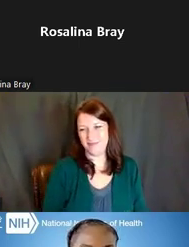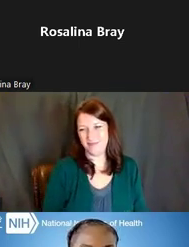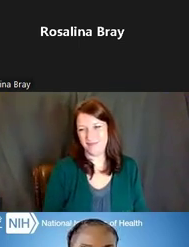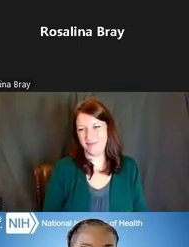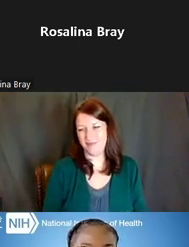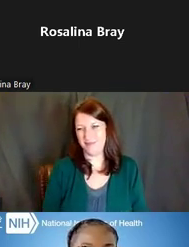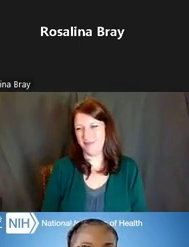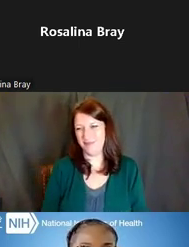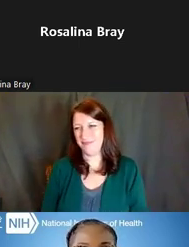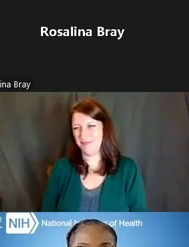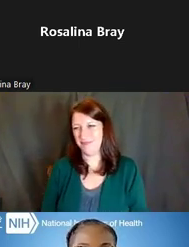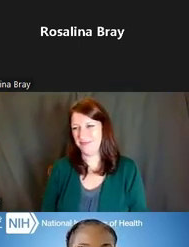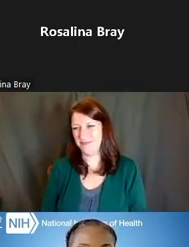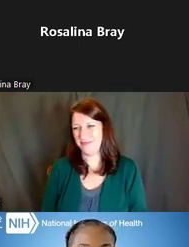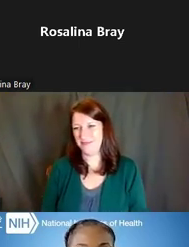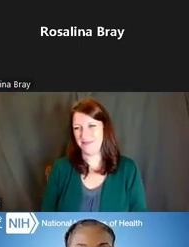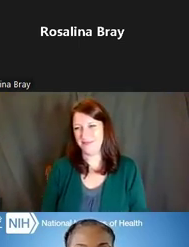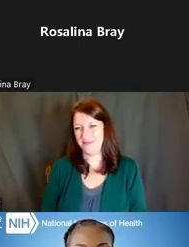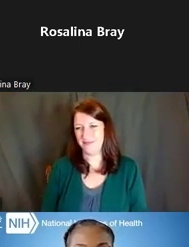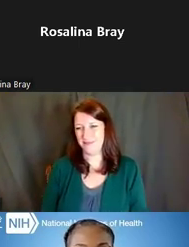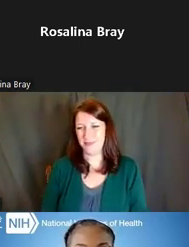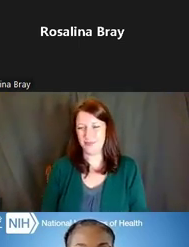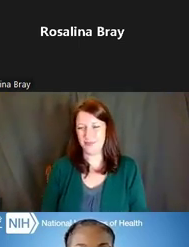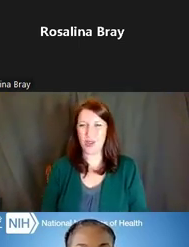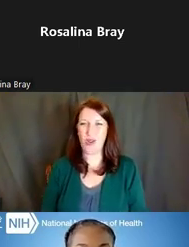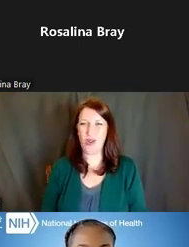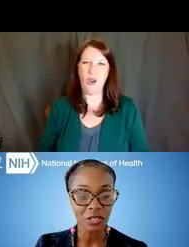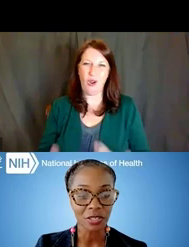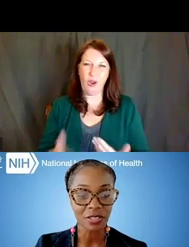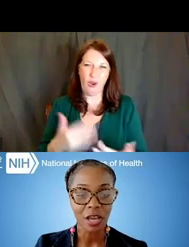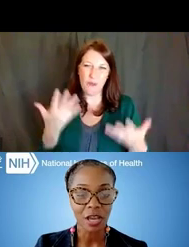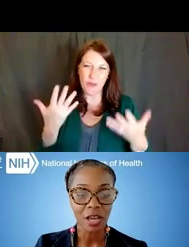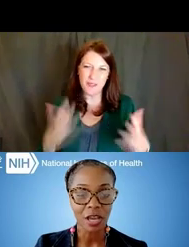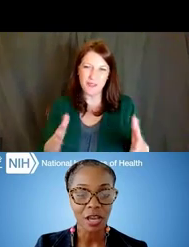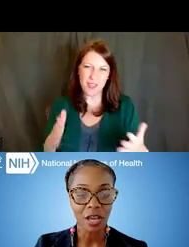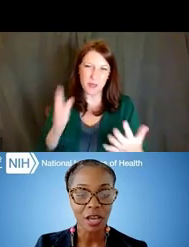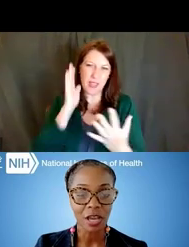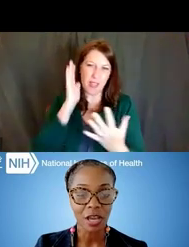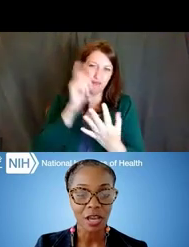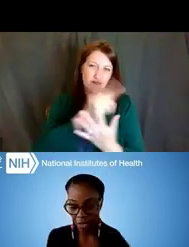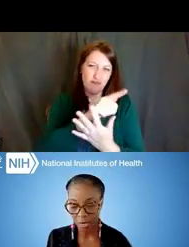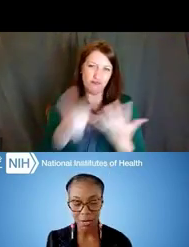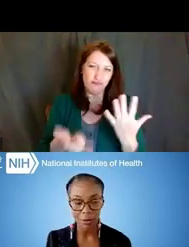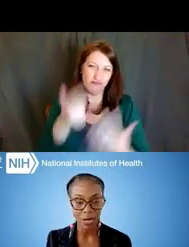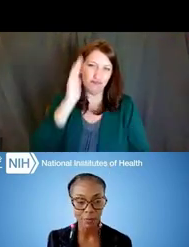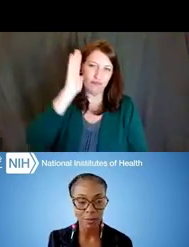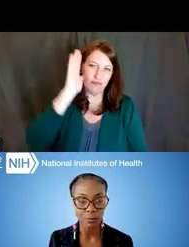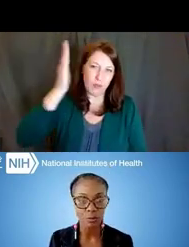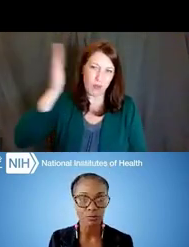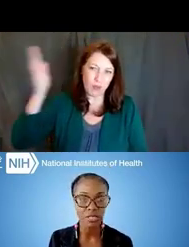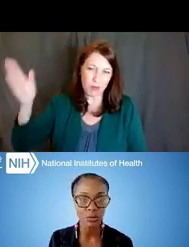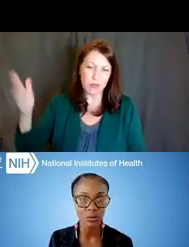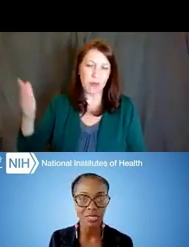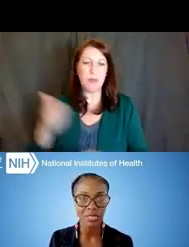Dr. Ericka Boone: Well, we are almost finished with today's presentations, but before I wrap up with resources,